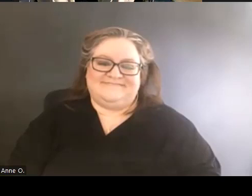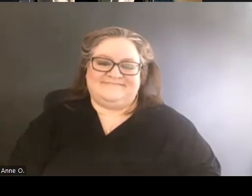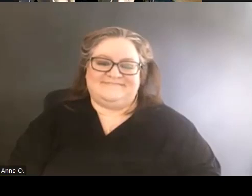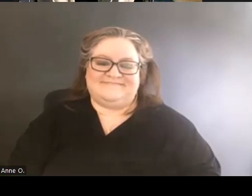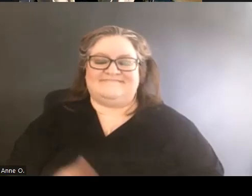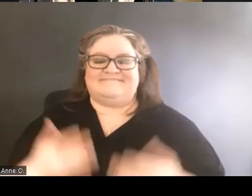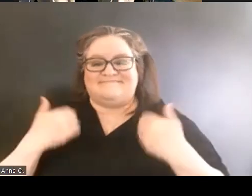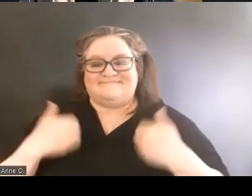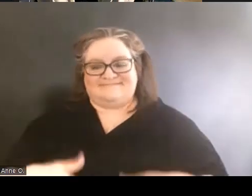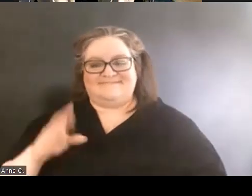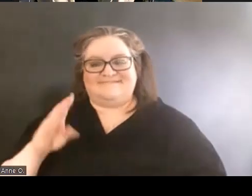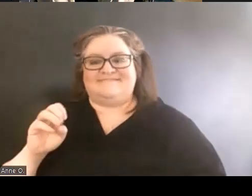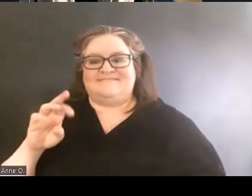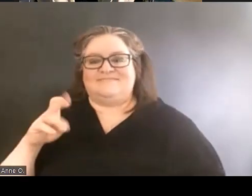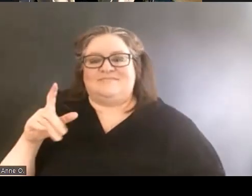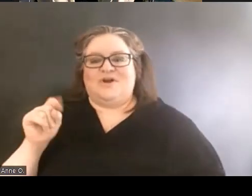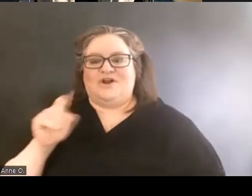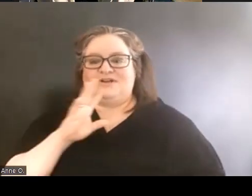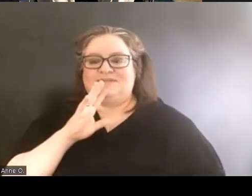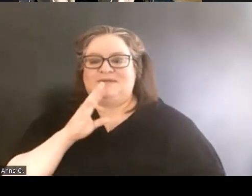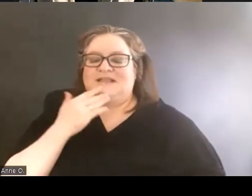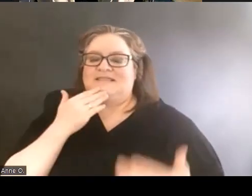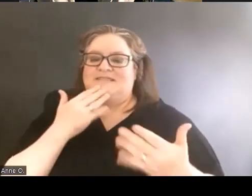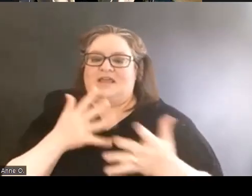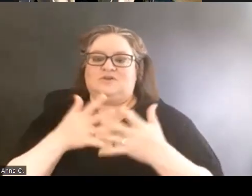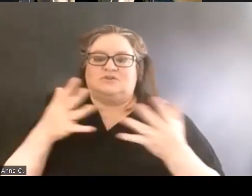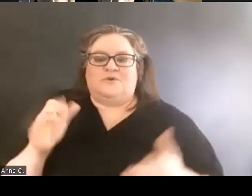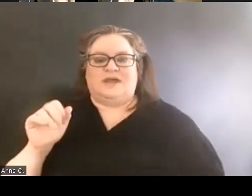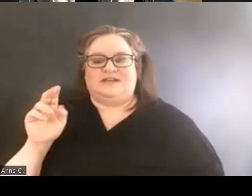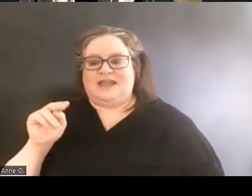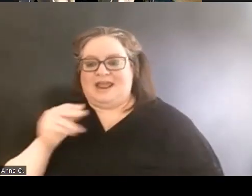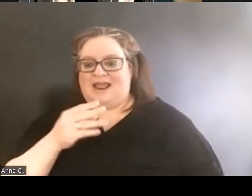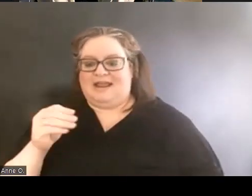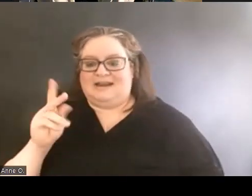This is Margaret speaking. Thank you so much Ann and Karen for sharing